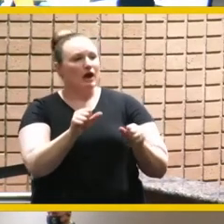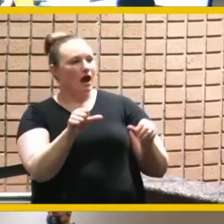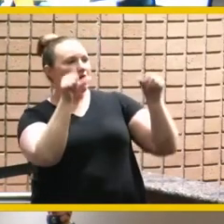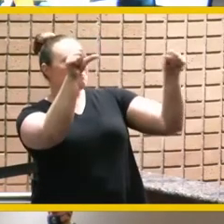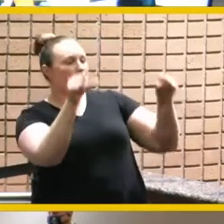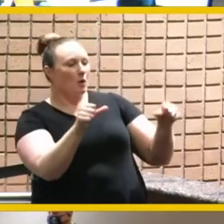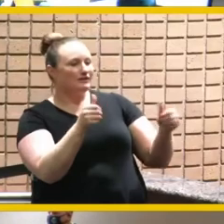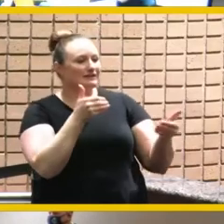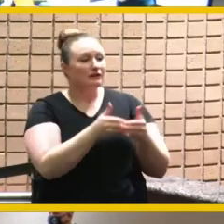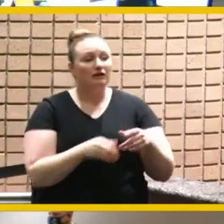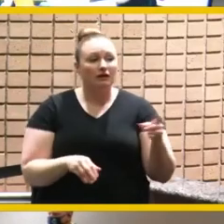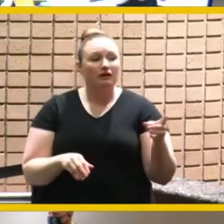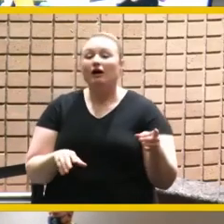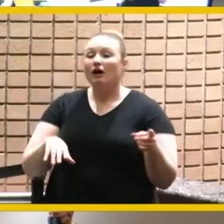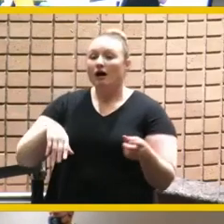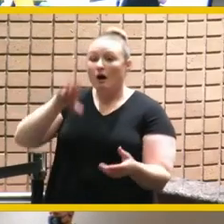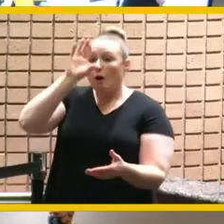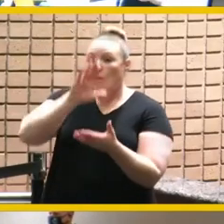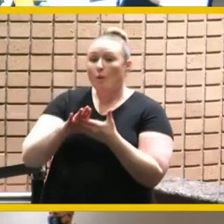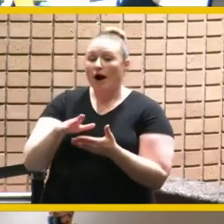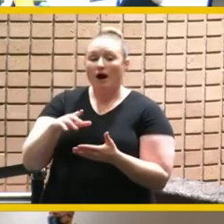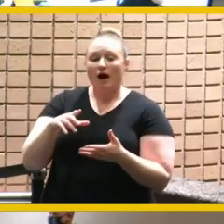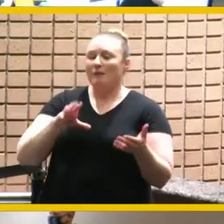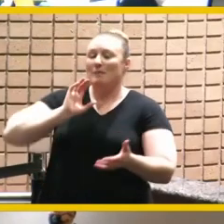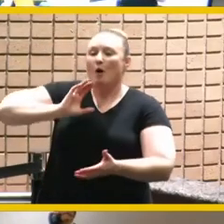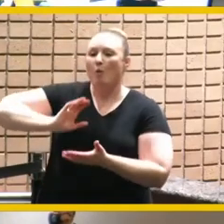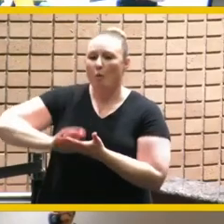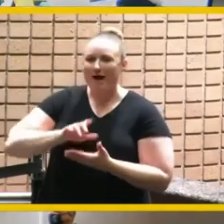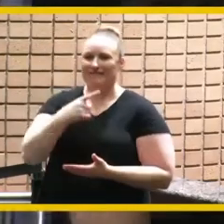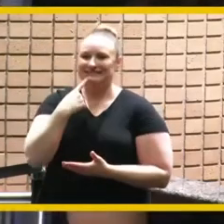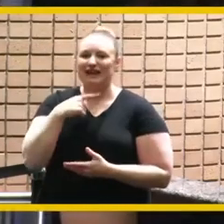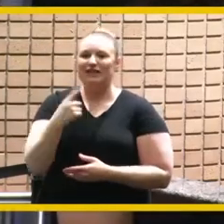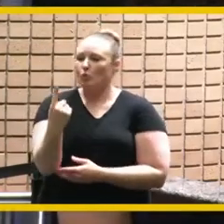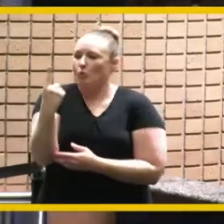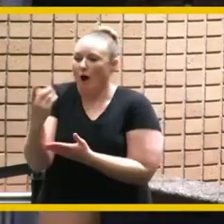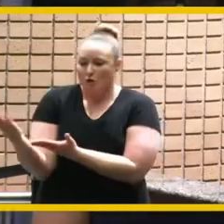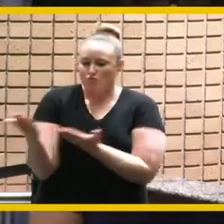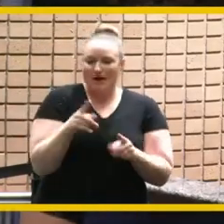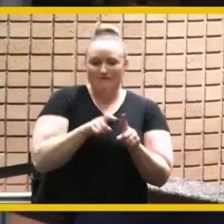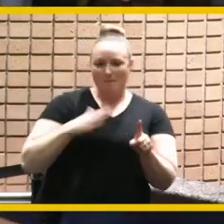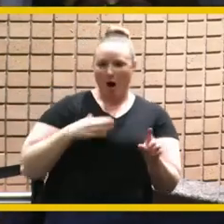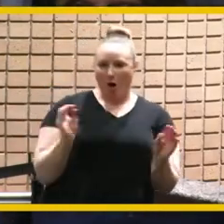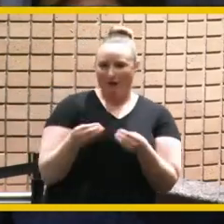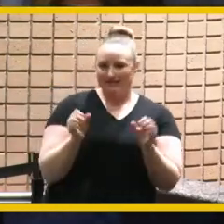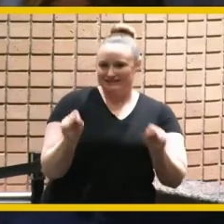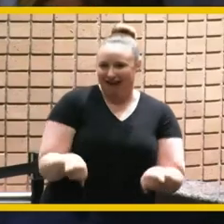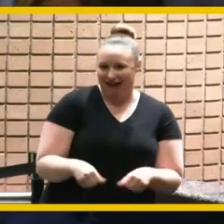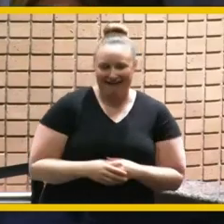this is the one thing i can bring home from my office there you go there you go go home that's